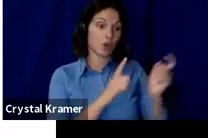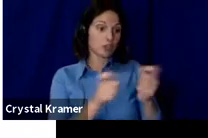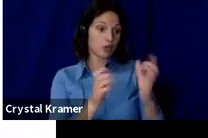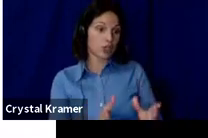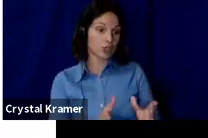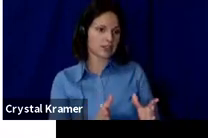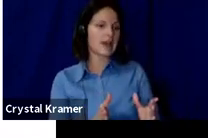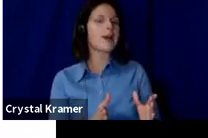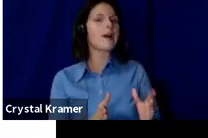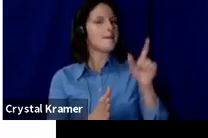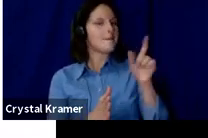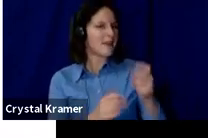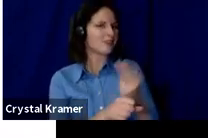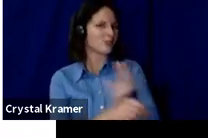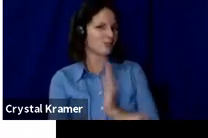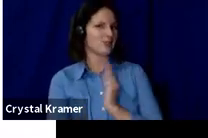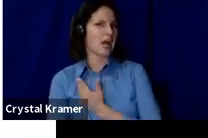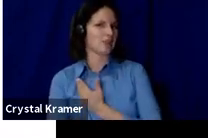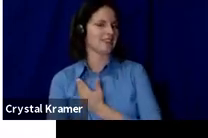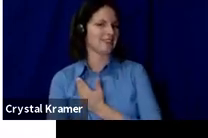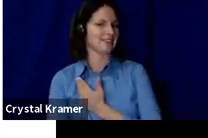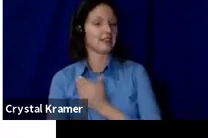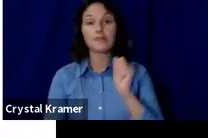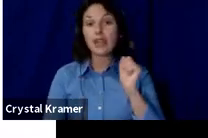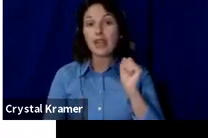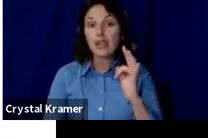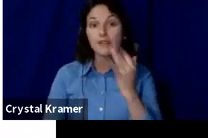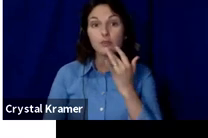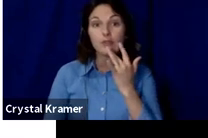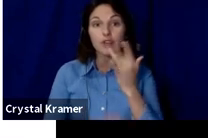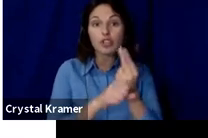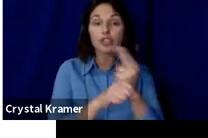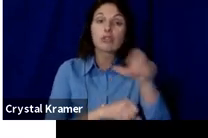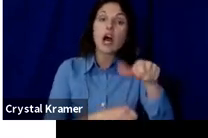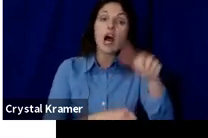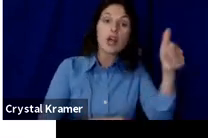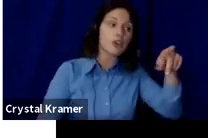If you wish to use another platform, you're welcome to, but those funds would not go through